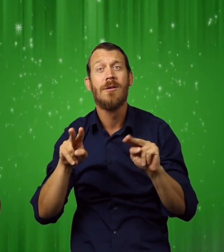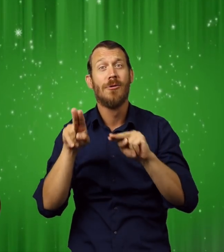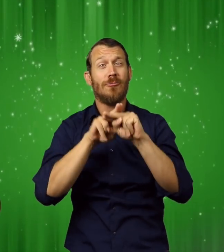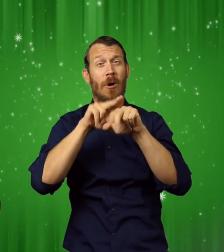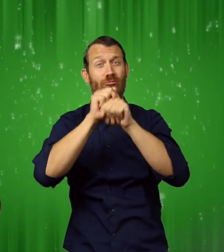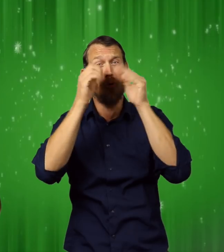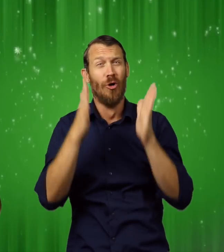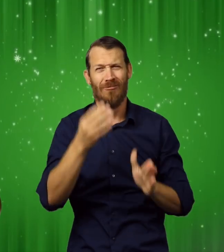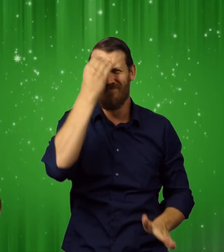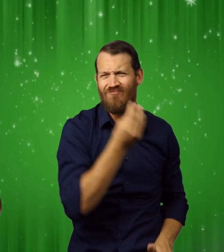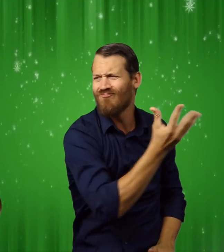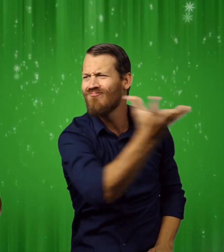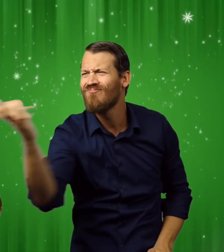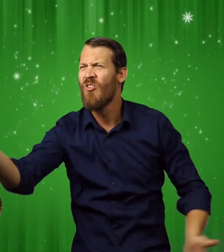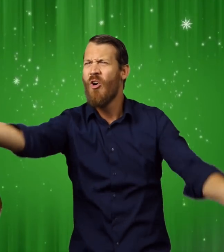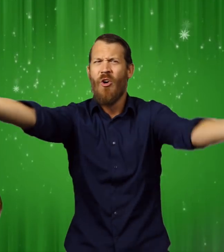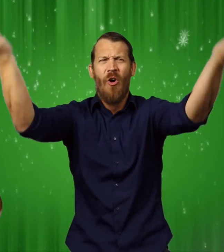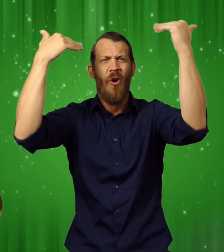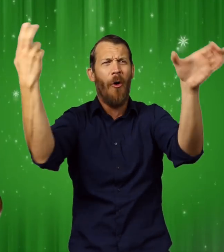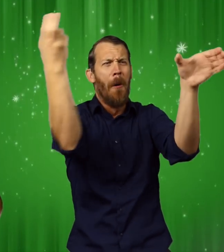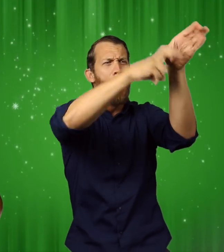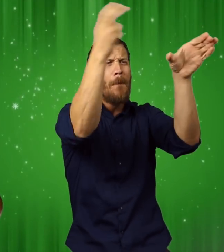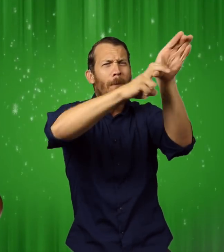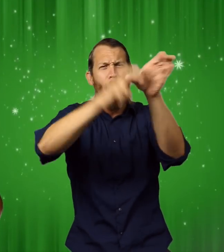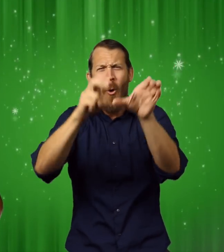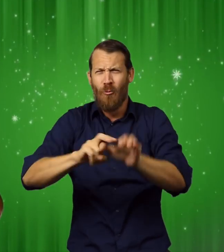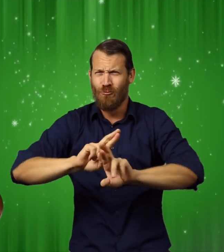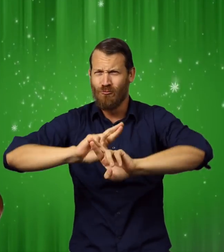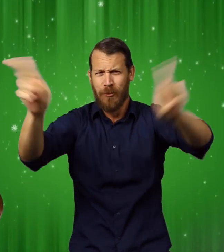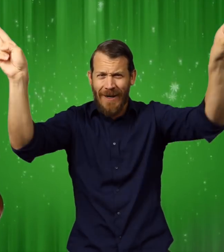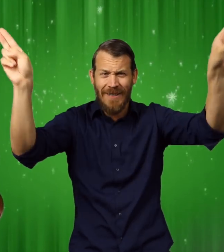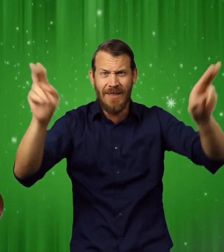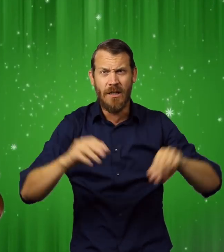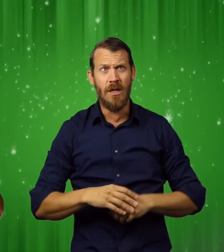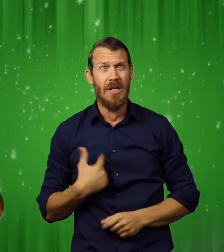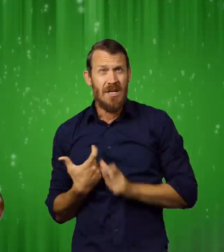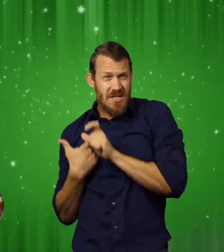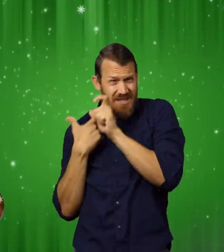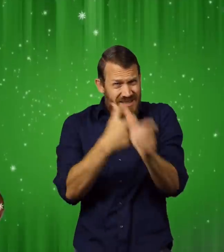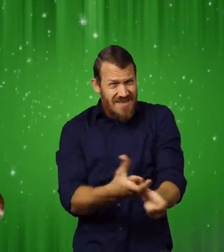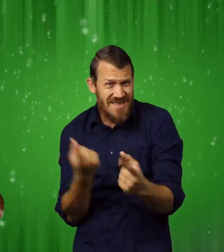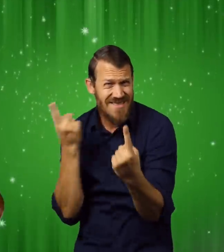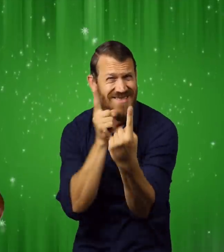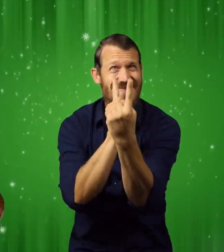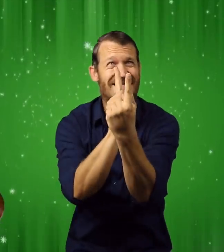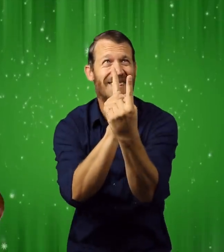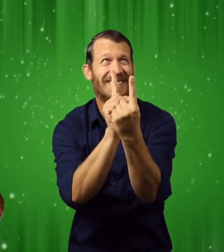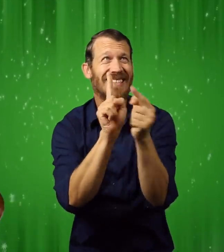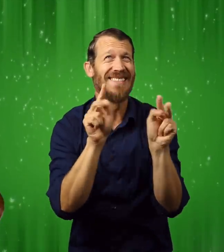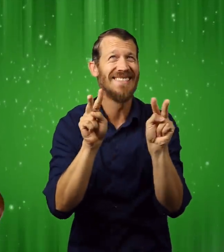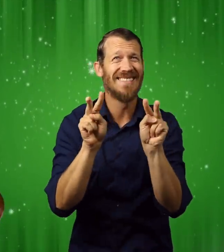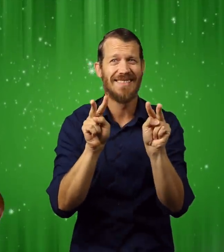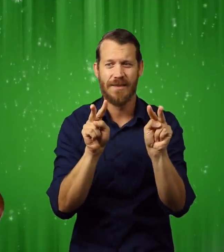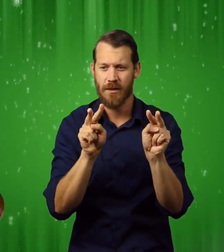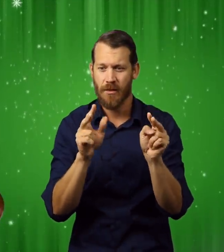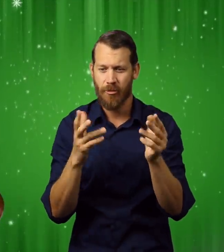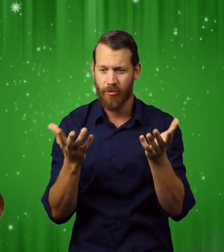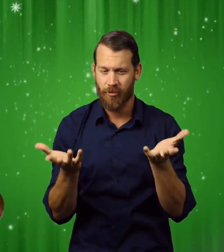I tip-toed downstairs and out the door. "All aboard," the conductor cried out. I ran to him.